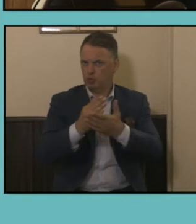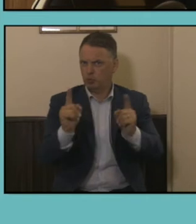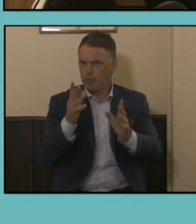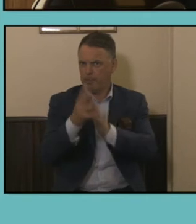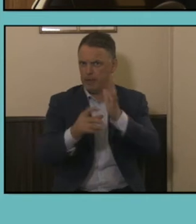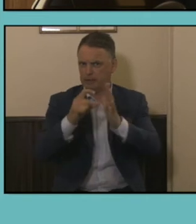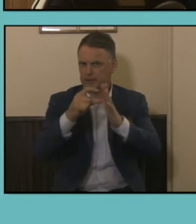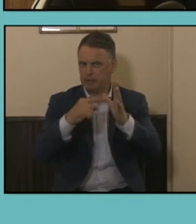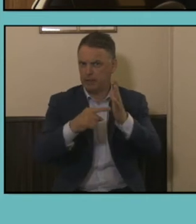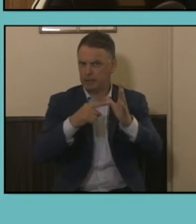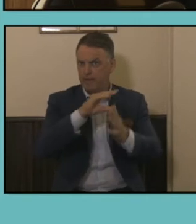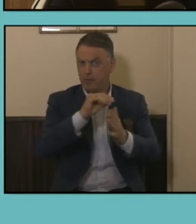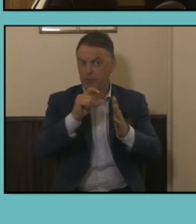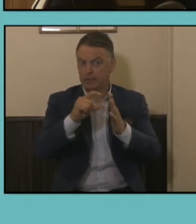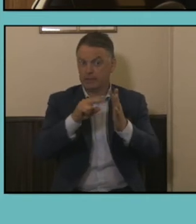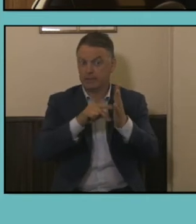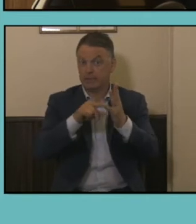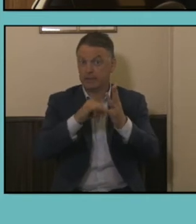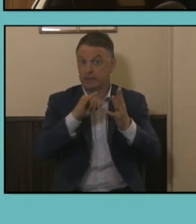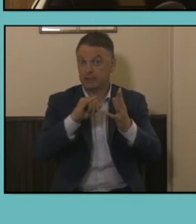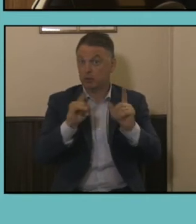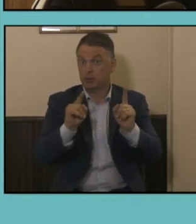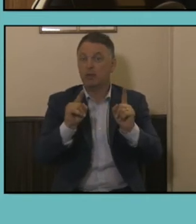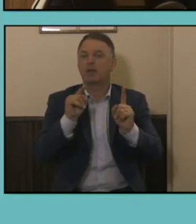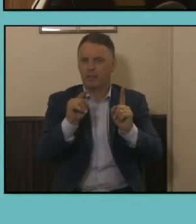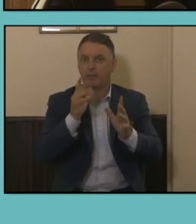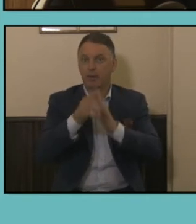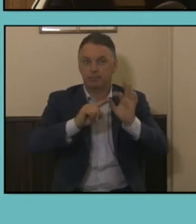the official counts of Australians and the dwellings in which they live. It also